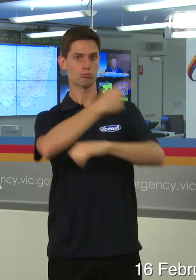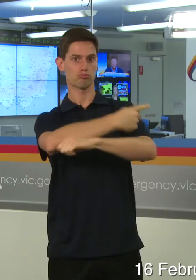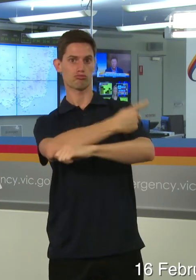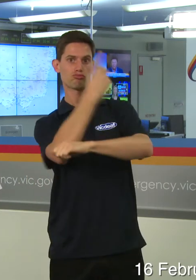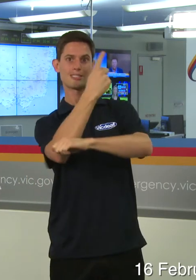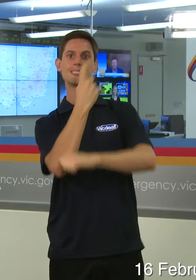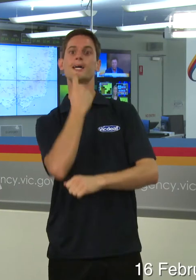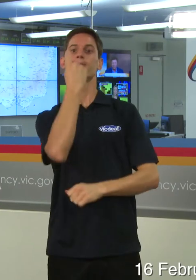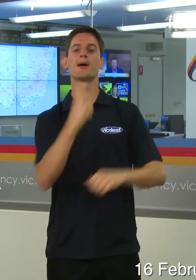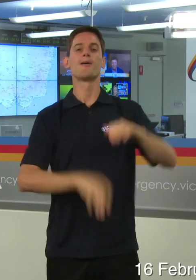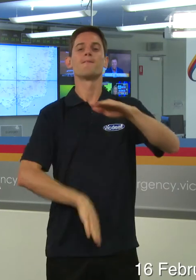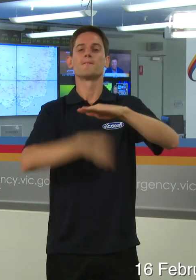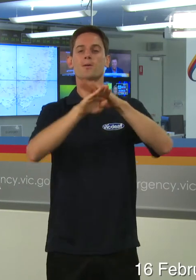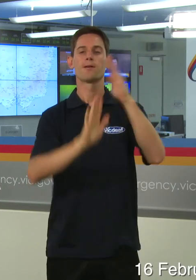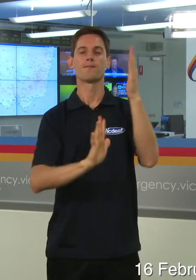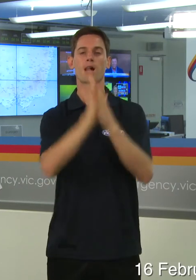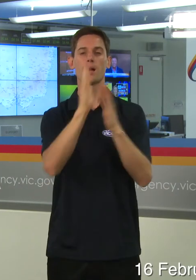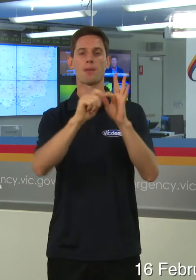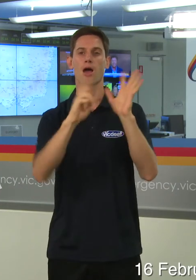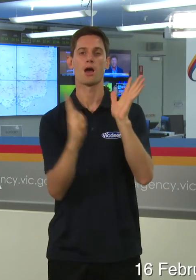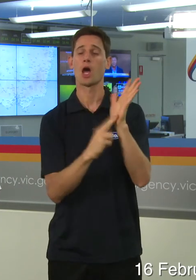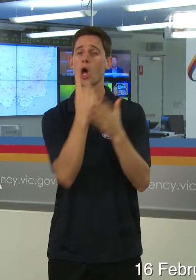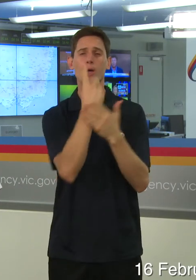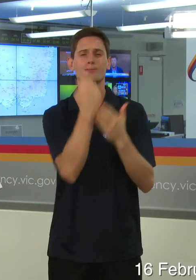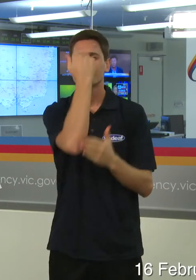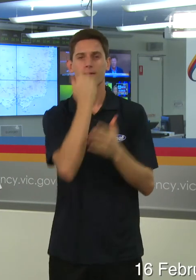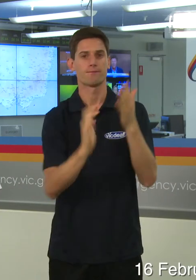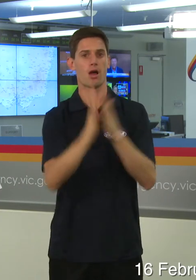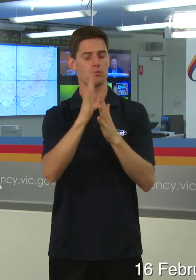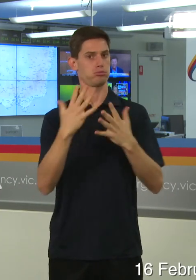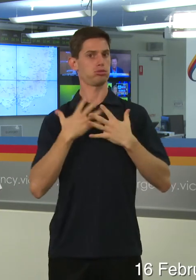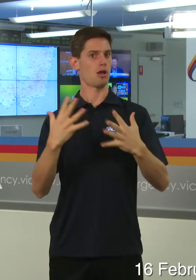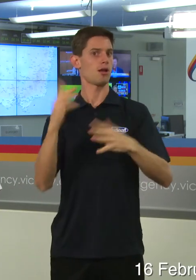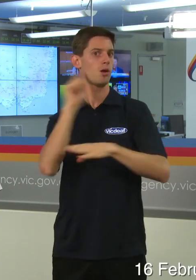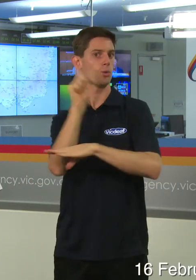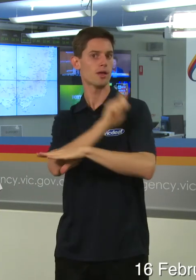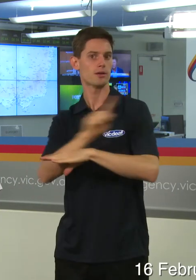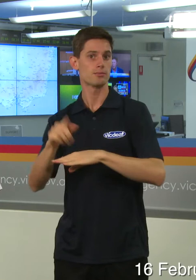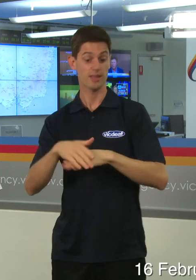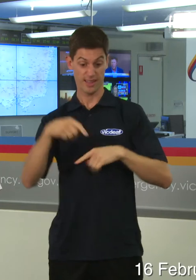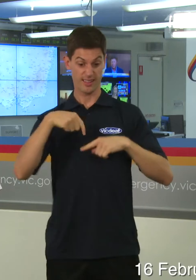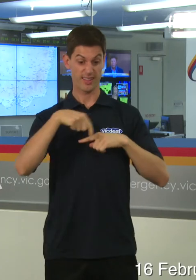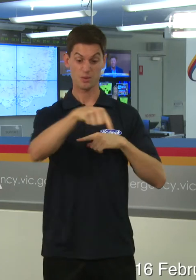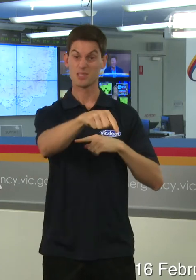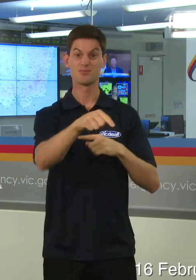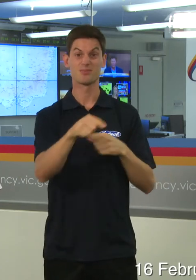and a very small number fires which is a great outcome. This week we've got a very mild week so most of the week will be